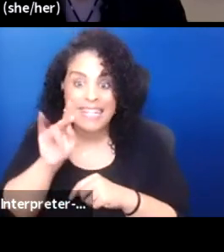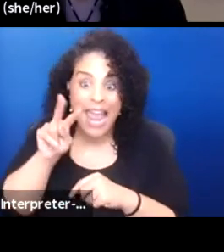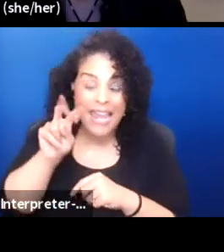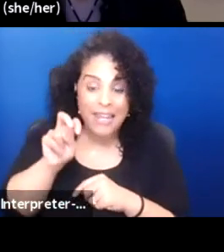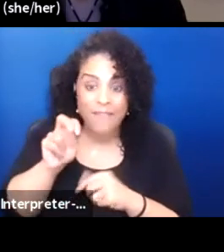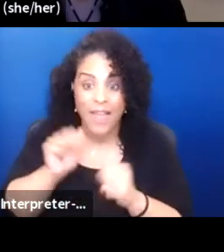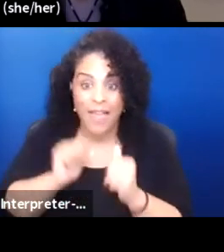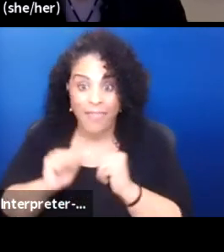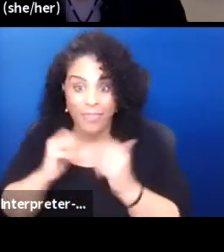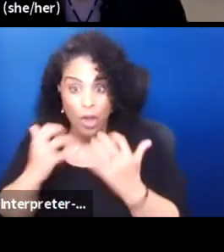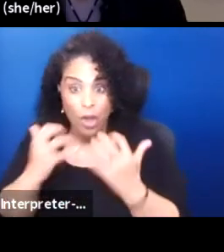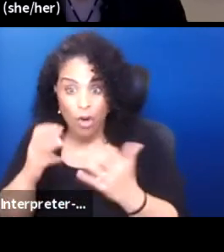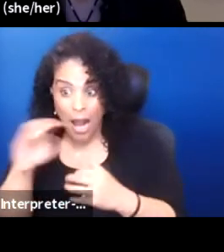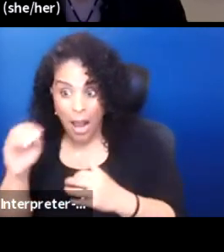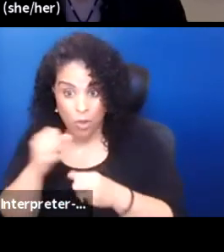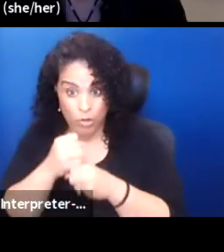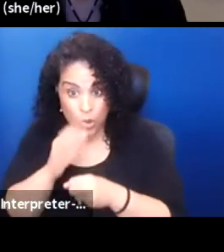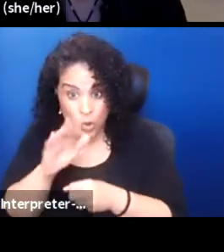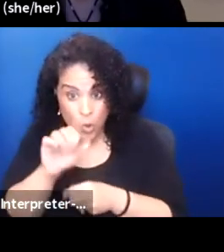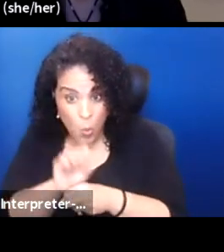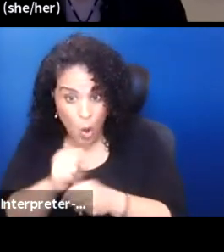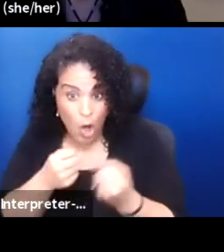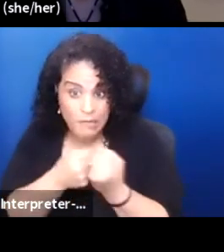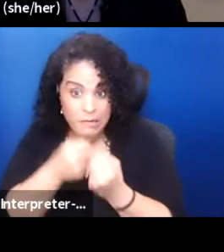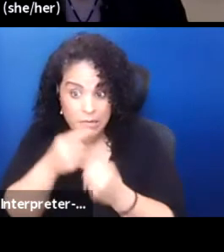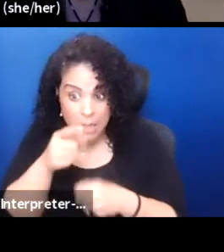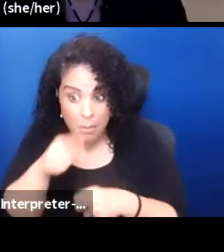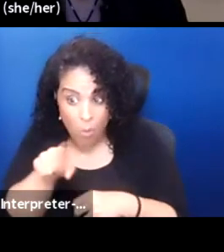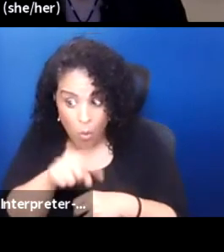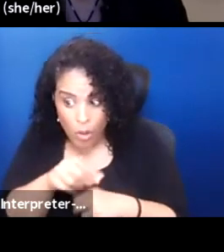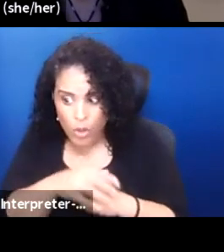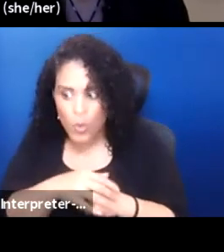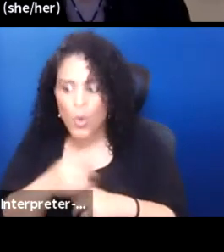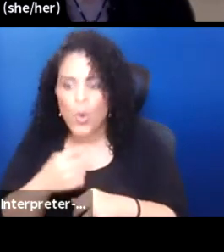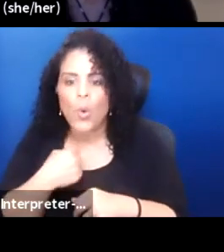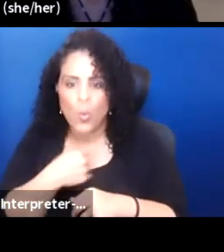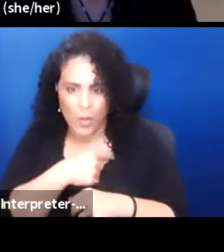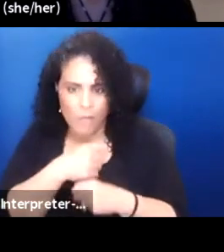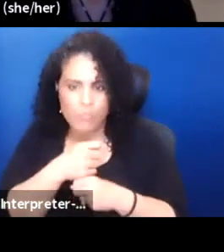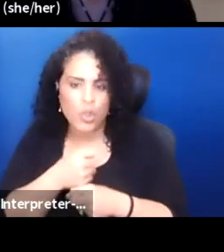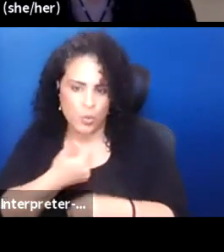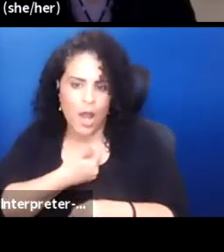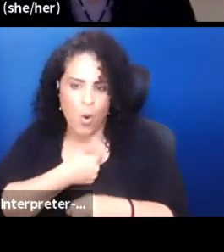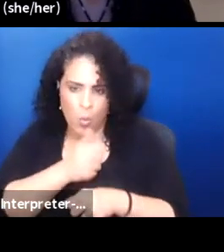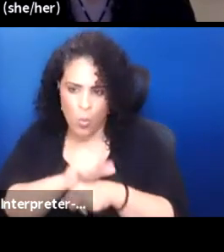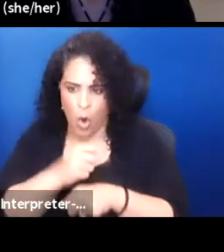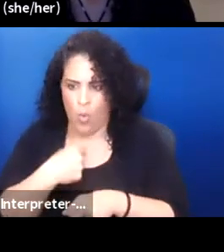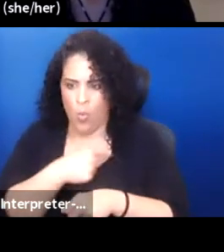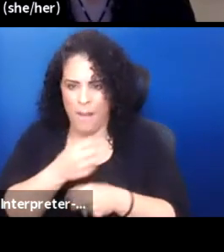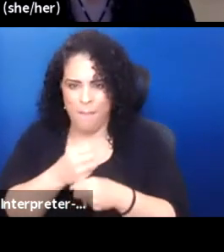to produce your work and support you, we produce our own work. We make our own things happen.